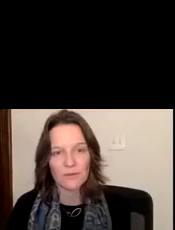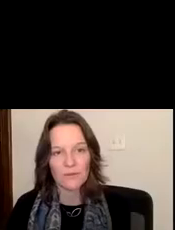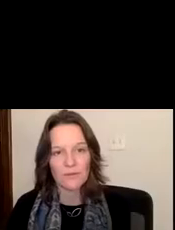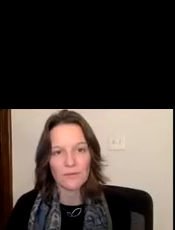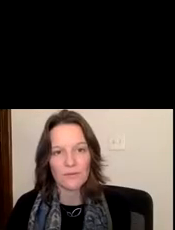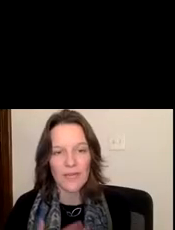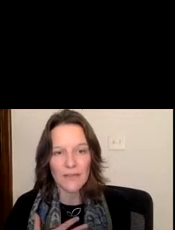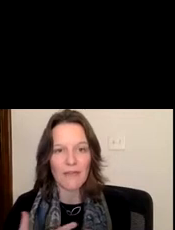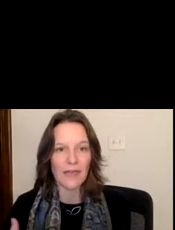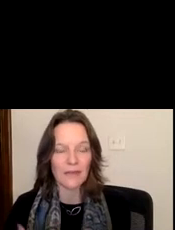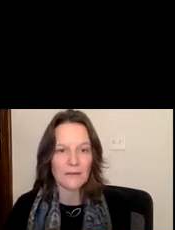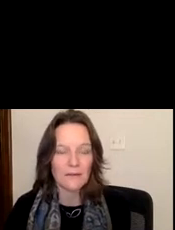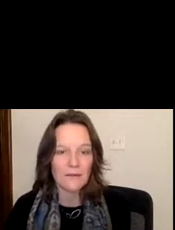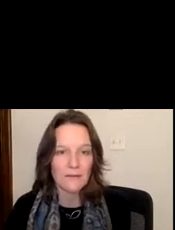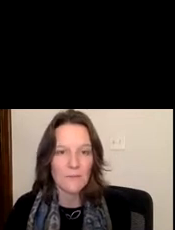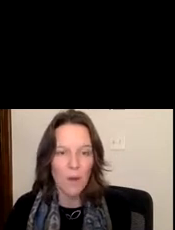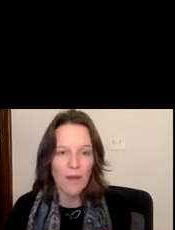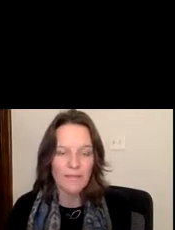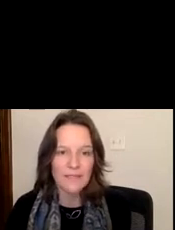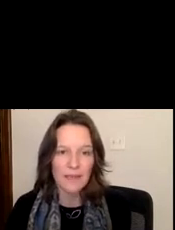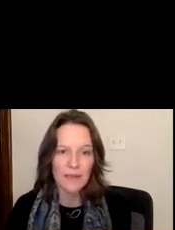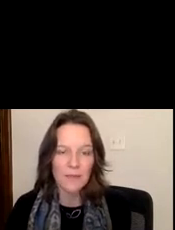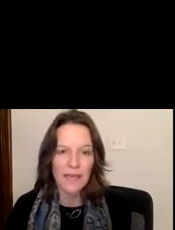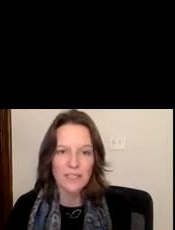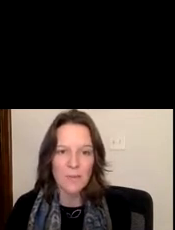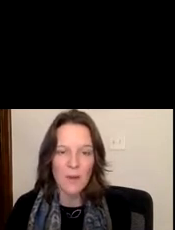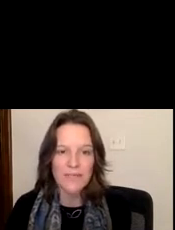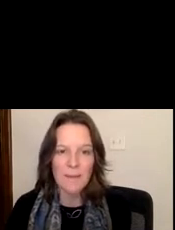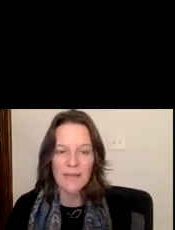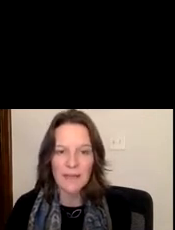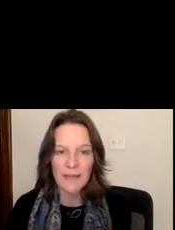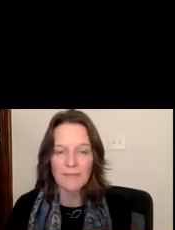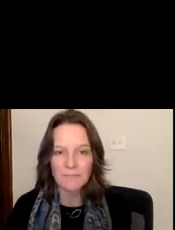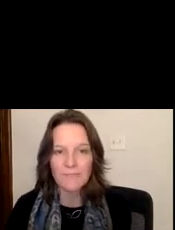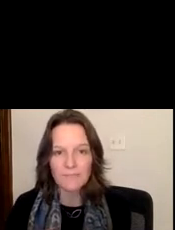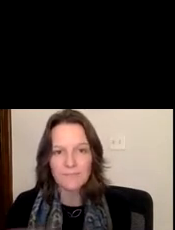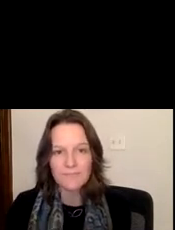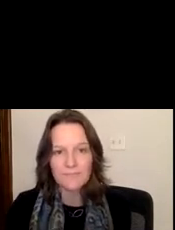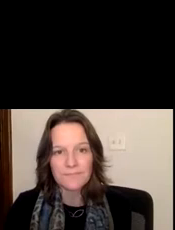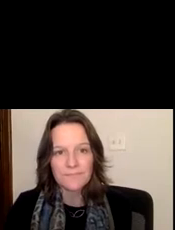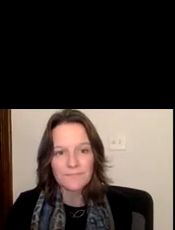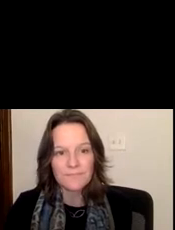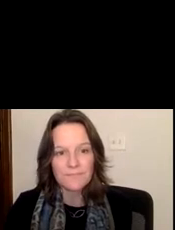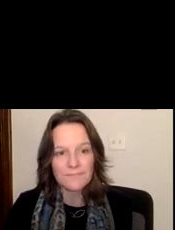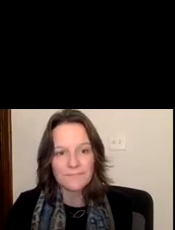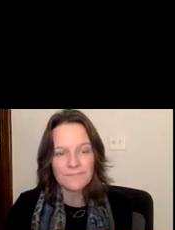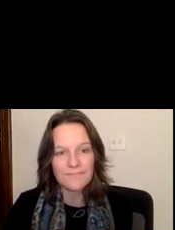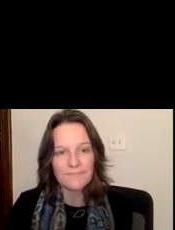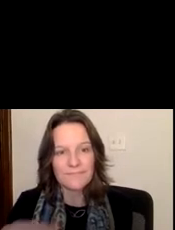difficulty of the semester seems to invite more authentic communication about what's happening.